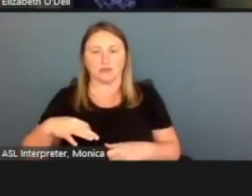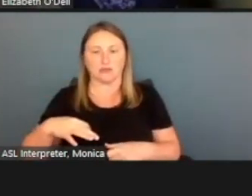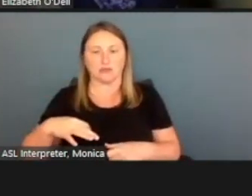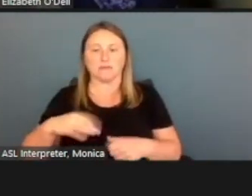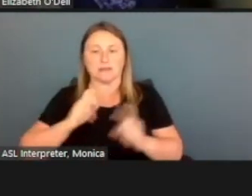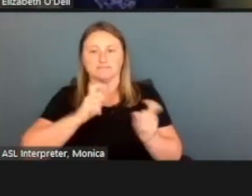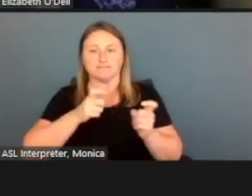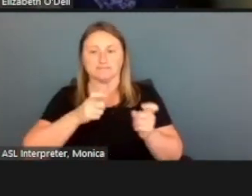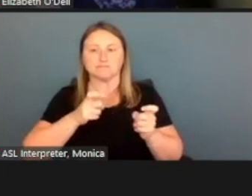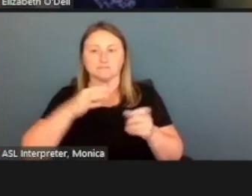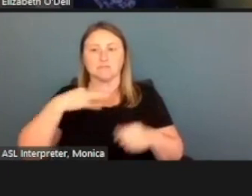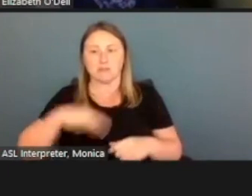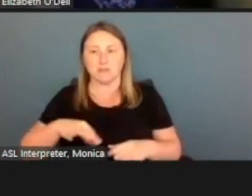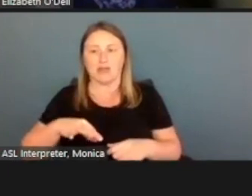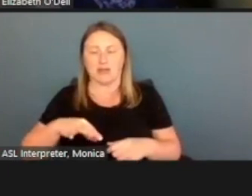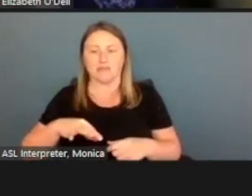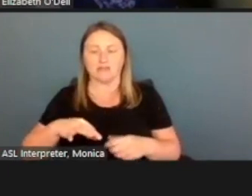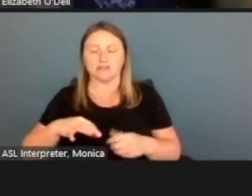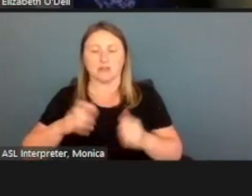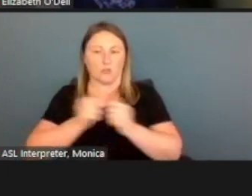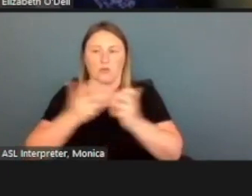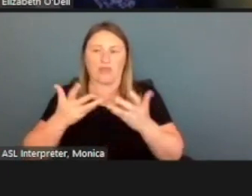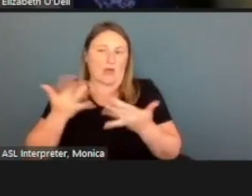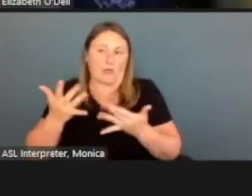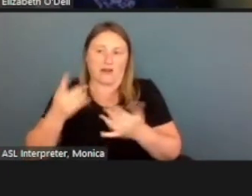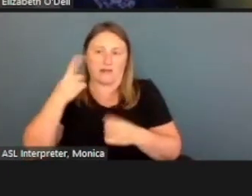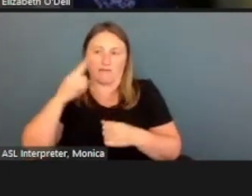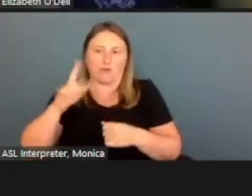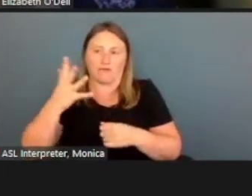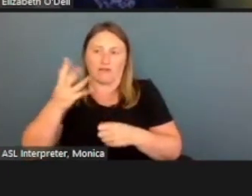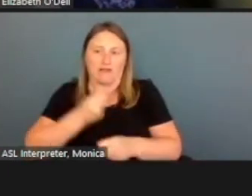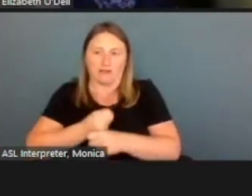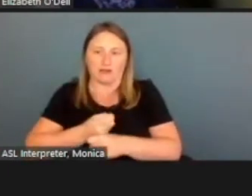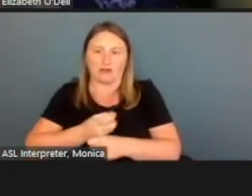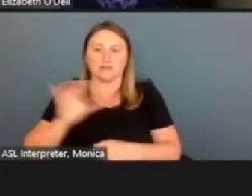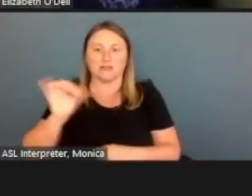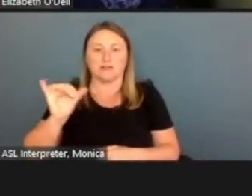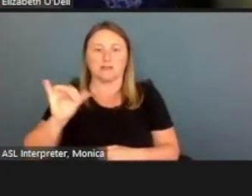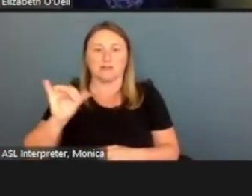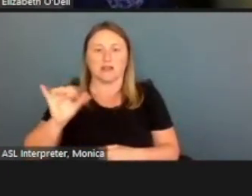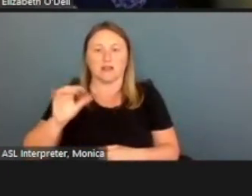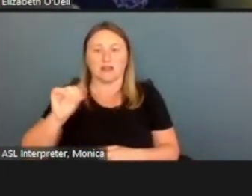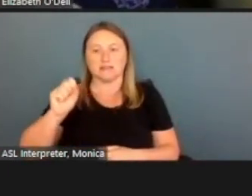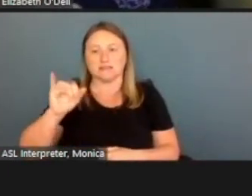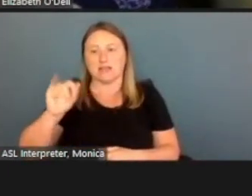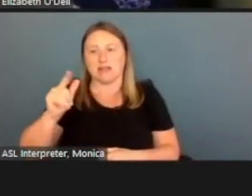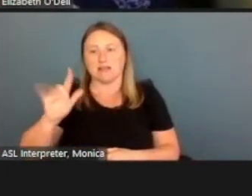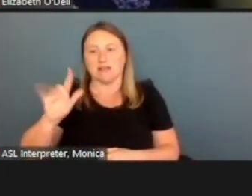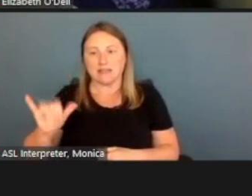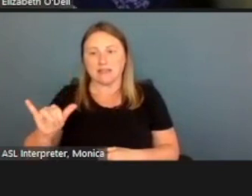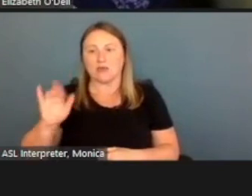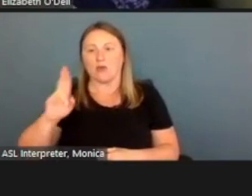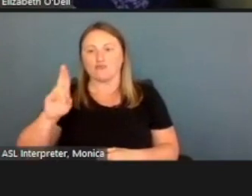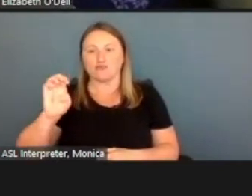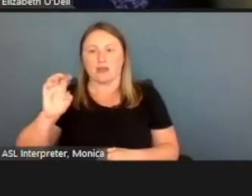right off without waiting for five years such as an asylee or refugee are good examples.